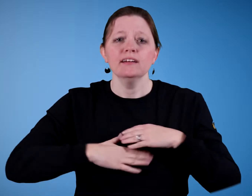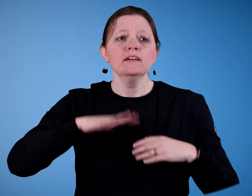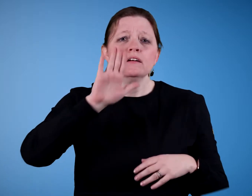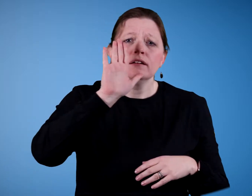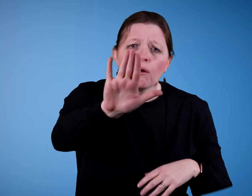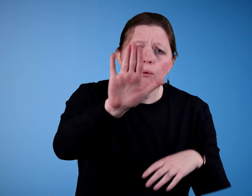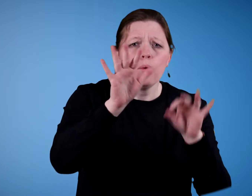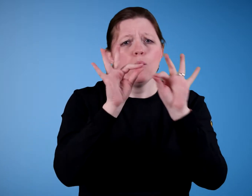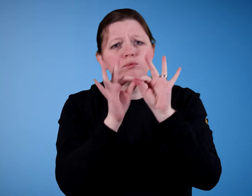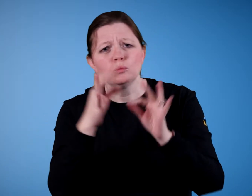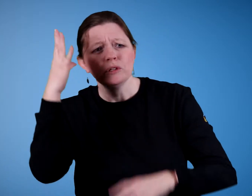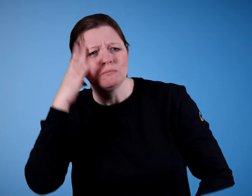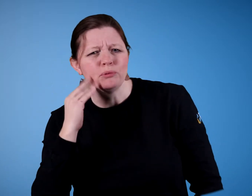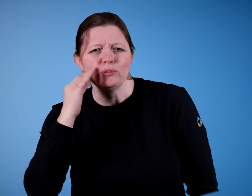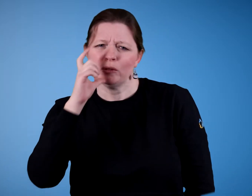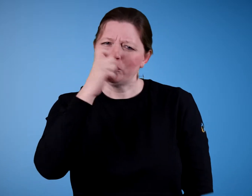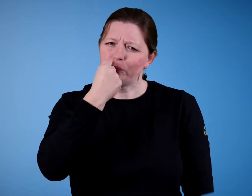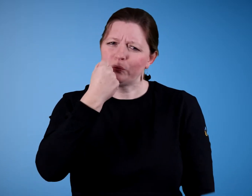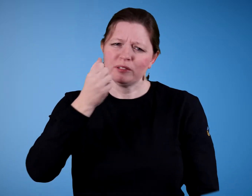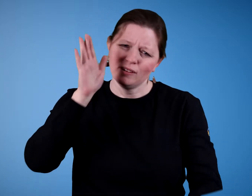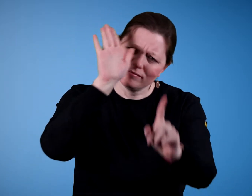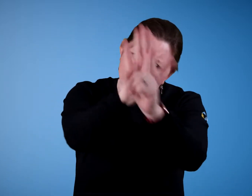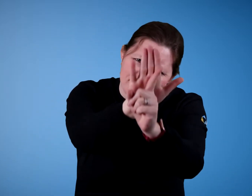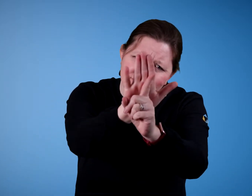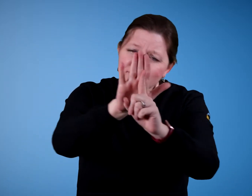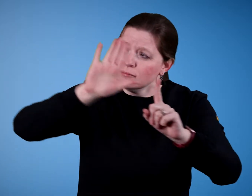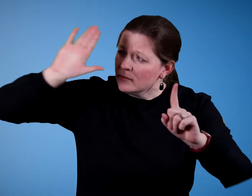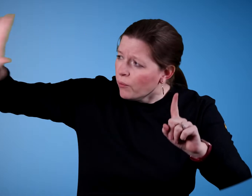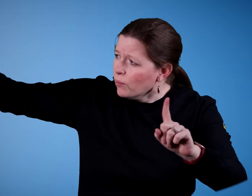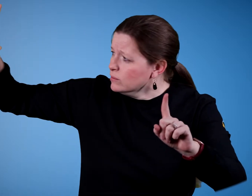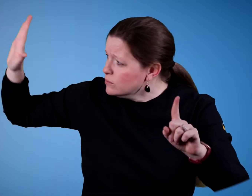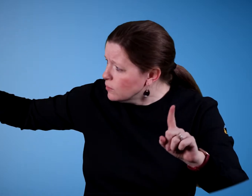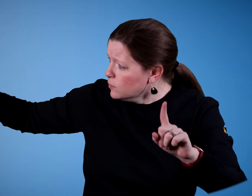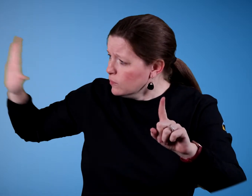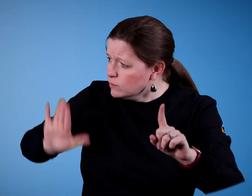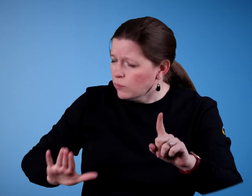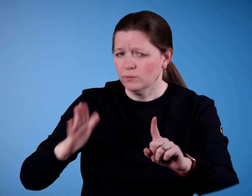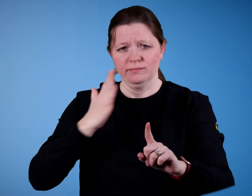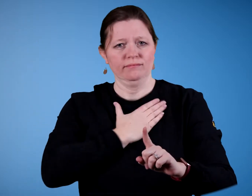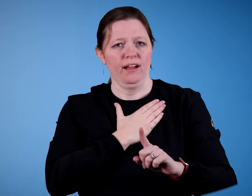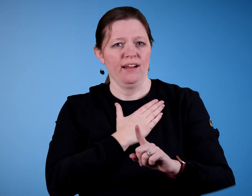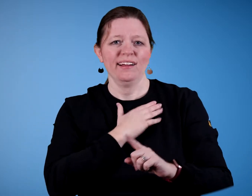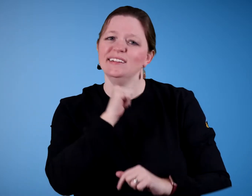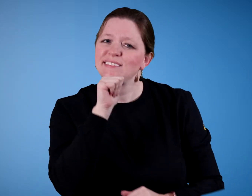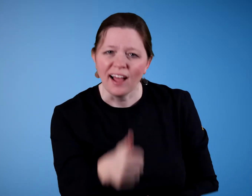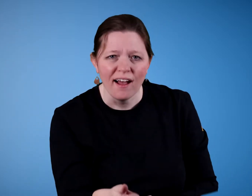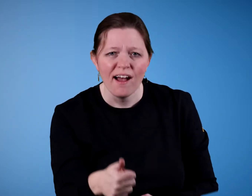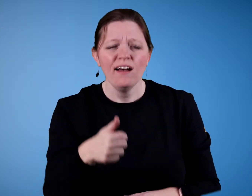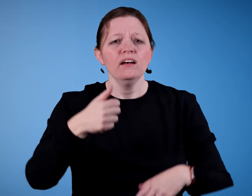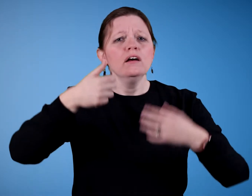Your interpreting experience is yours, not anyone else’s.